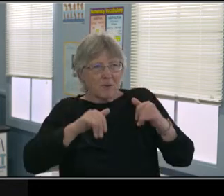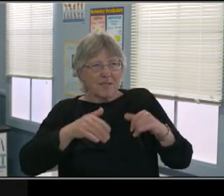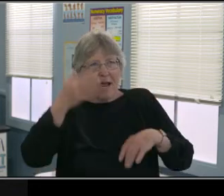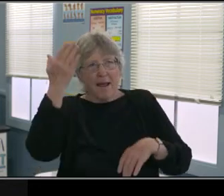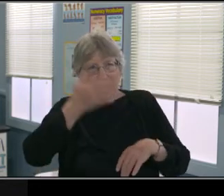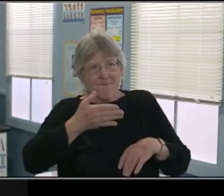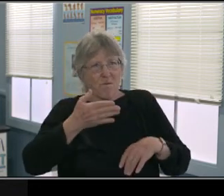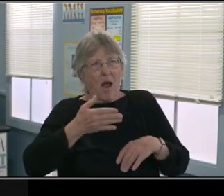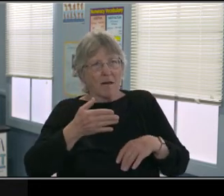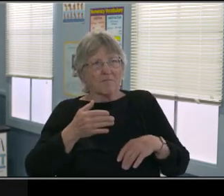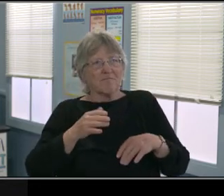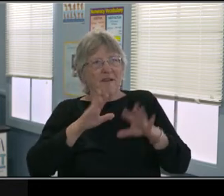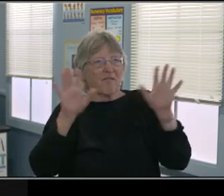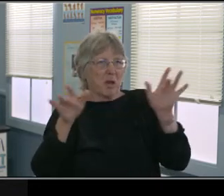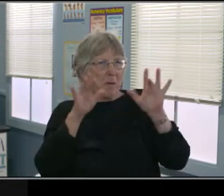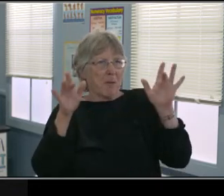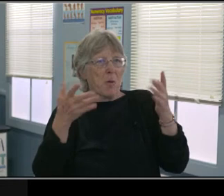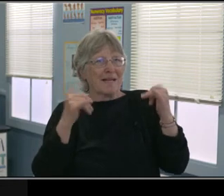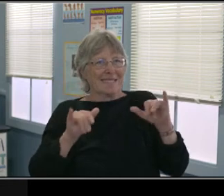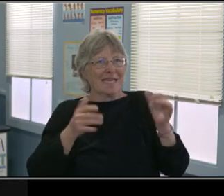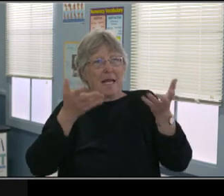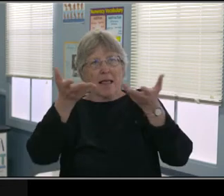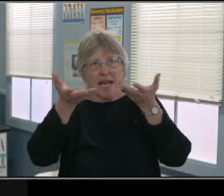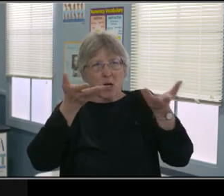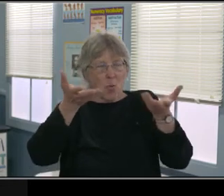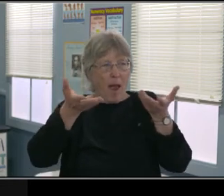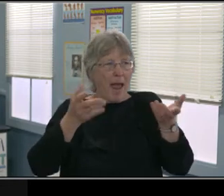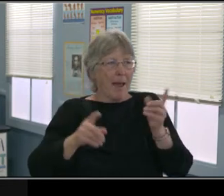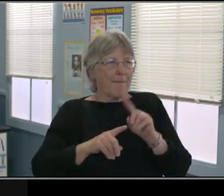in the IEP plan within reason.